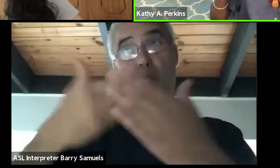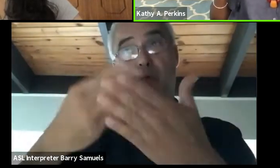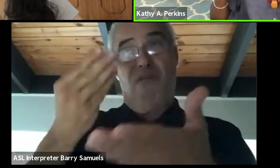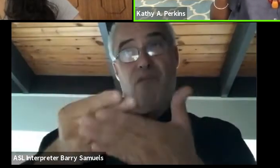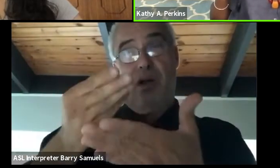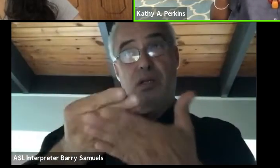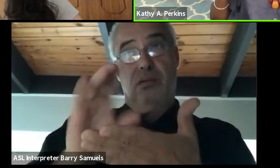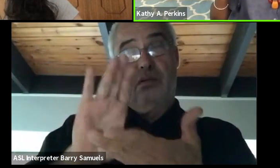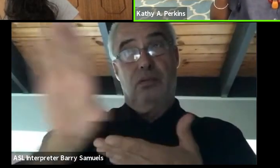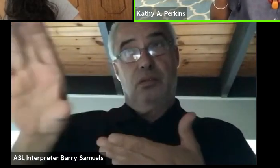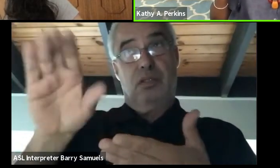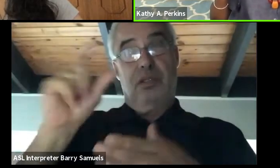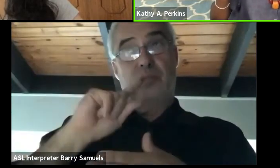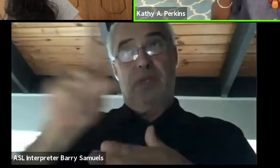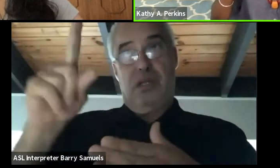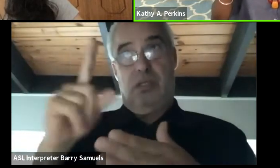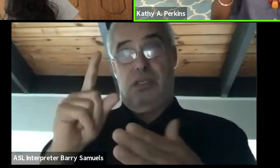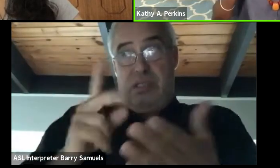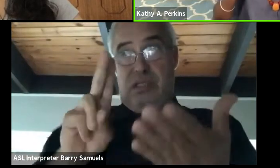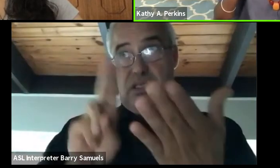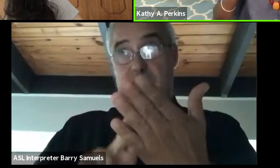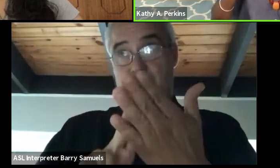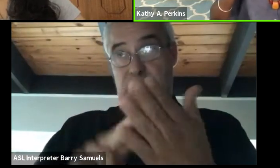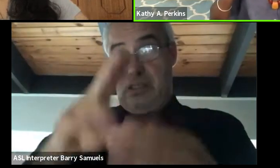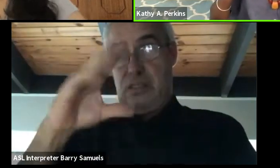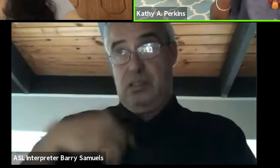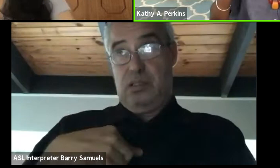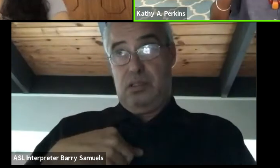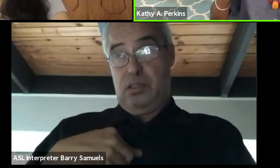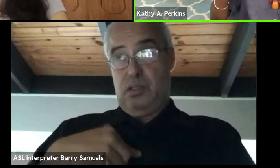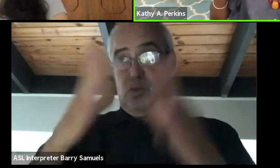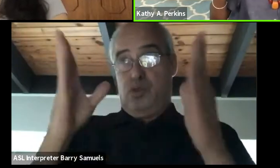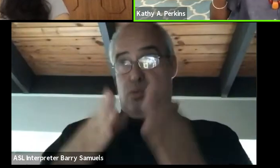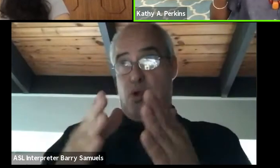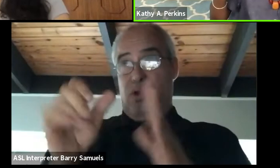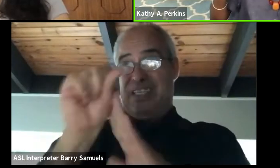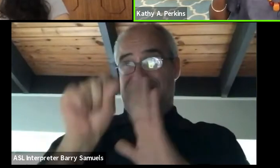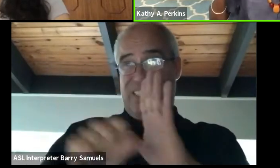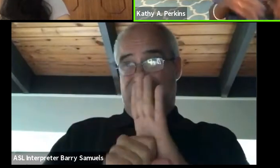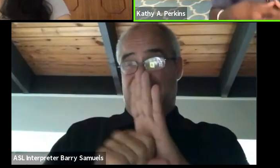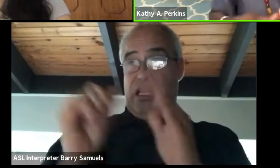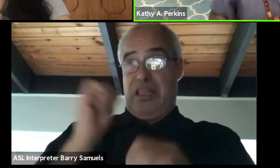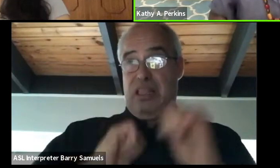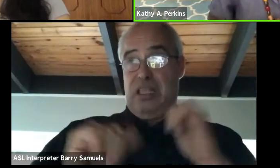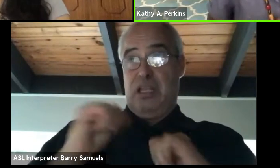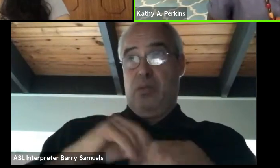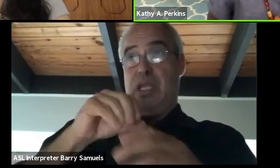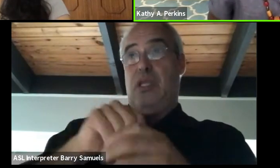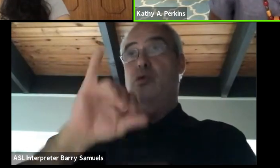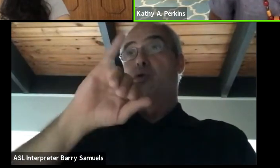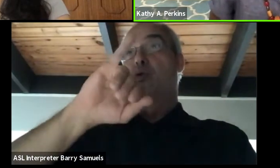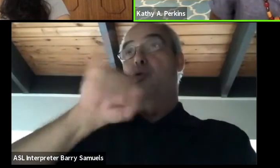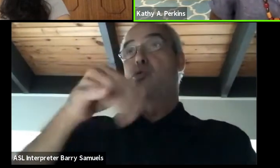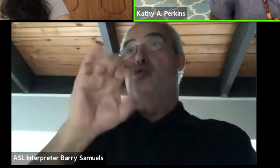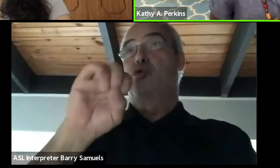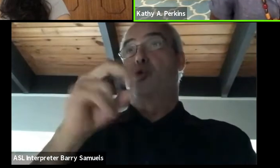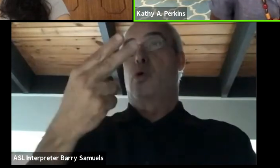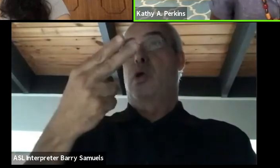So they assigned this guy to the smaller of the state theaters in Johannesburg. And when it was discovered